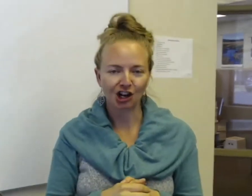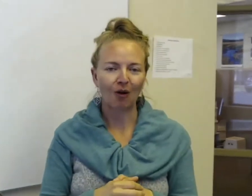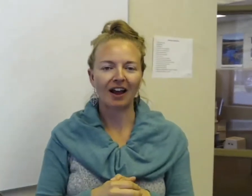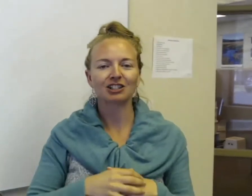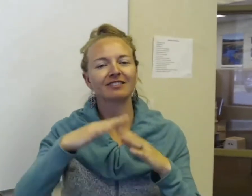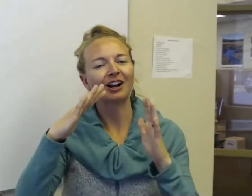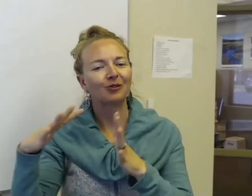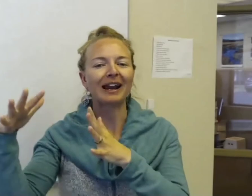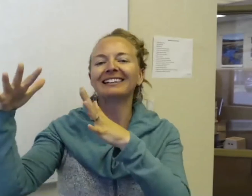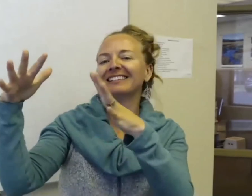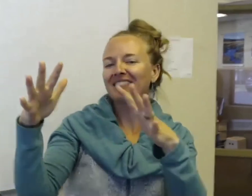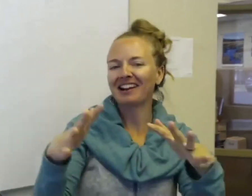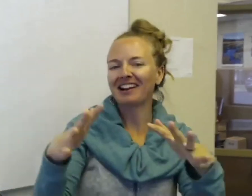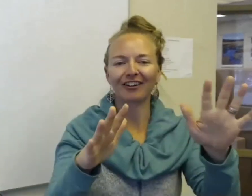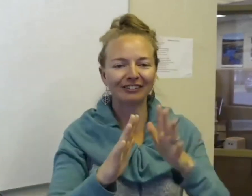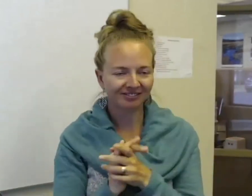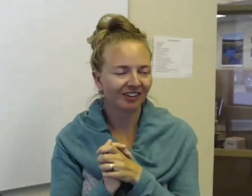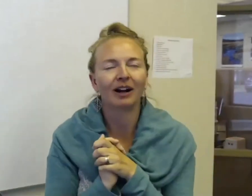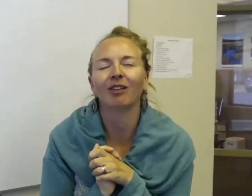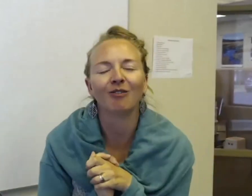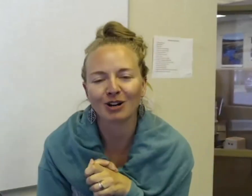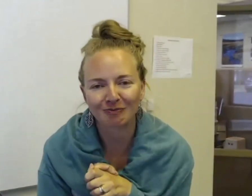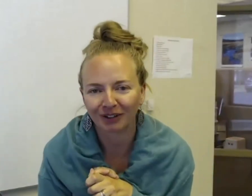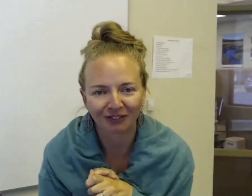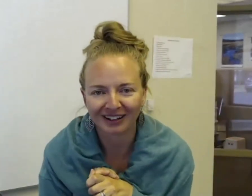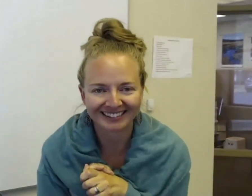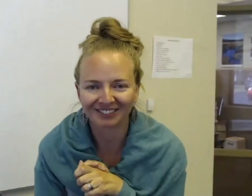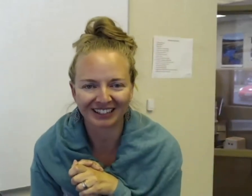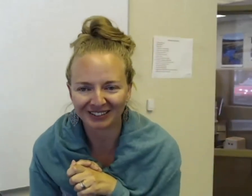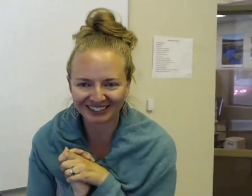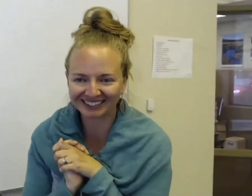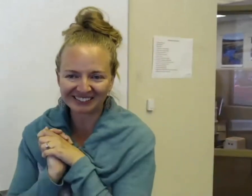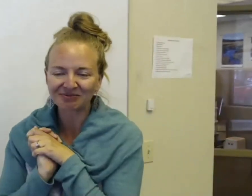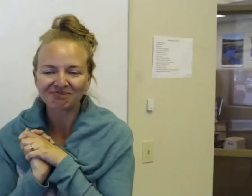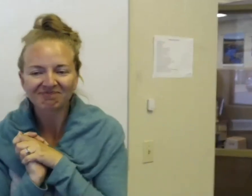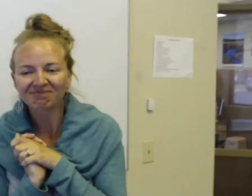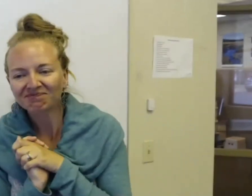that, just that grace in the air. Oh, I love watching butterflies in the fields.